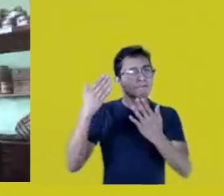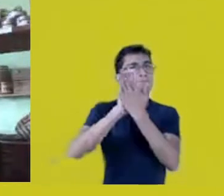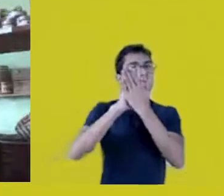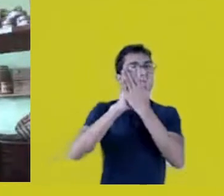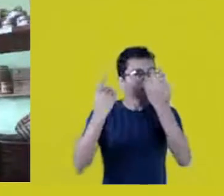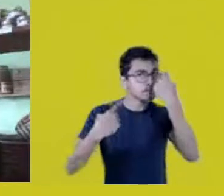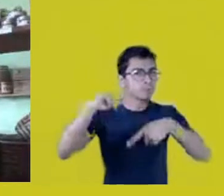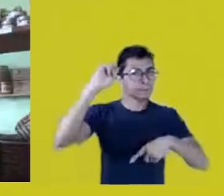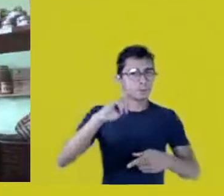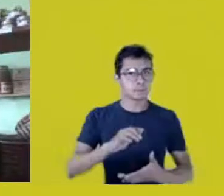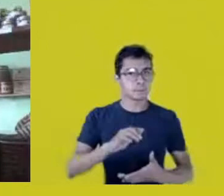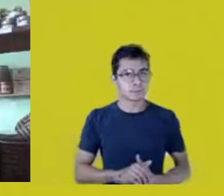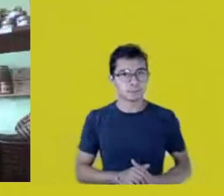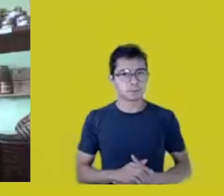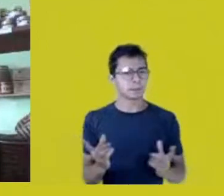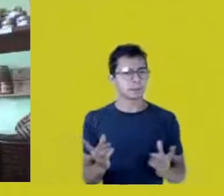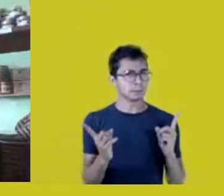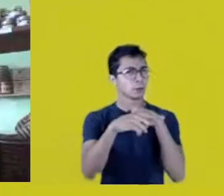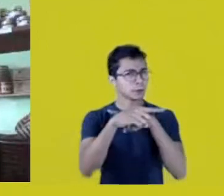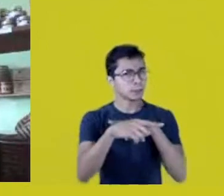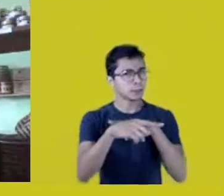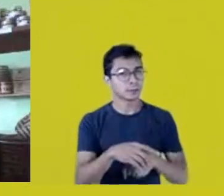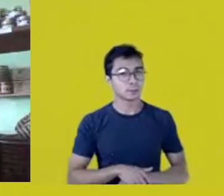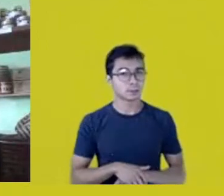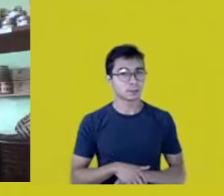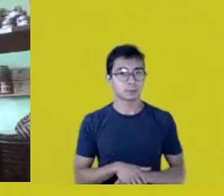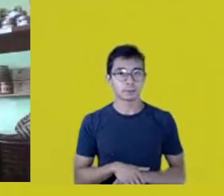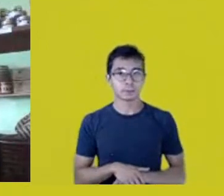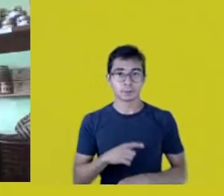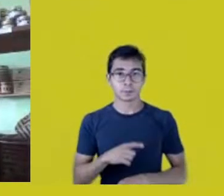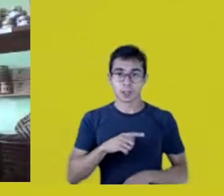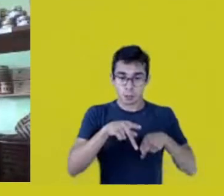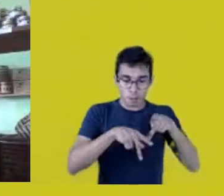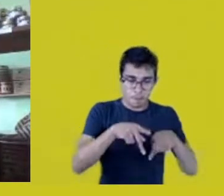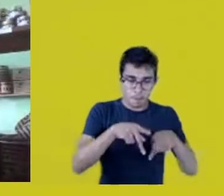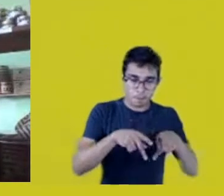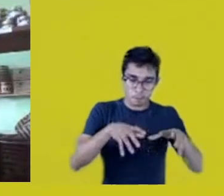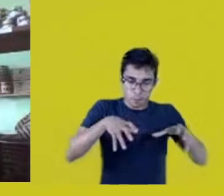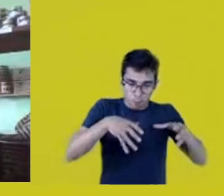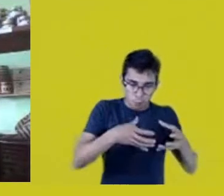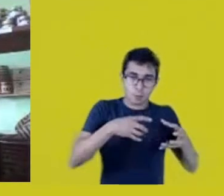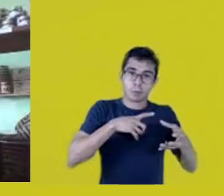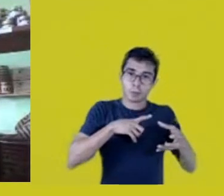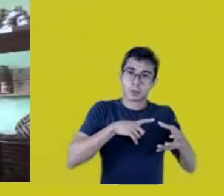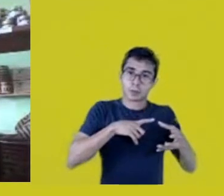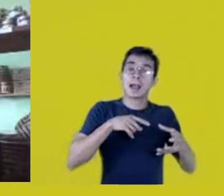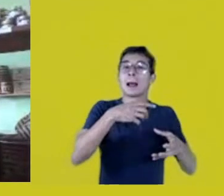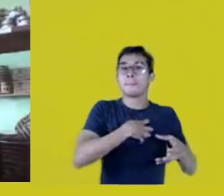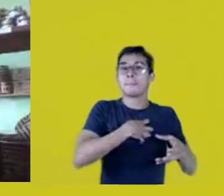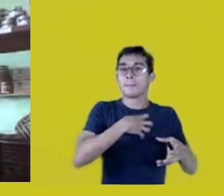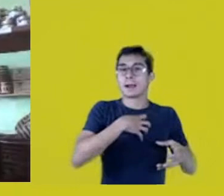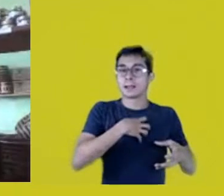There’s a traditional festivity in the Recôncavo called Runaway Nigger,